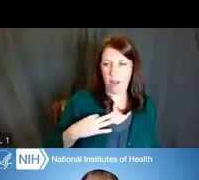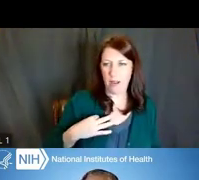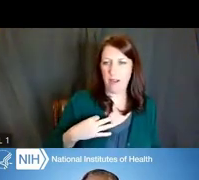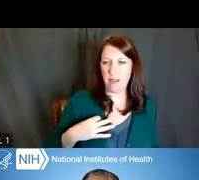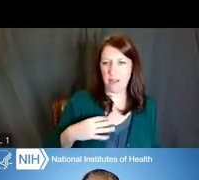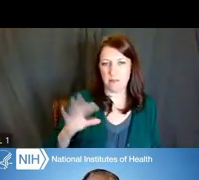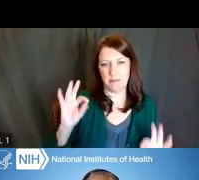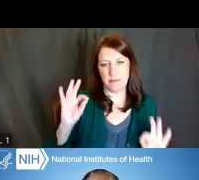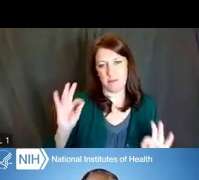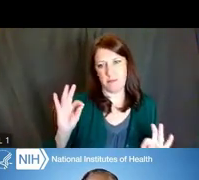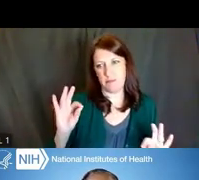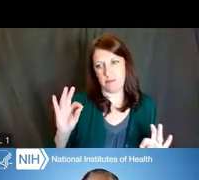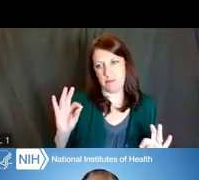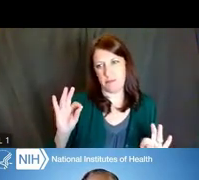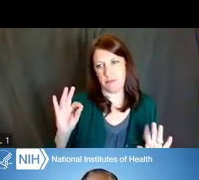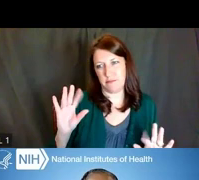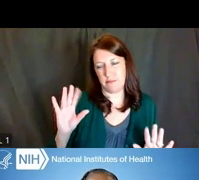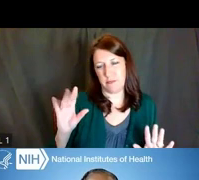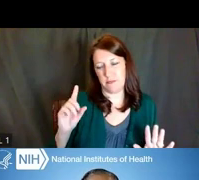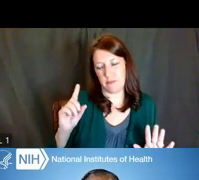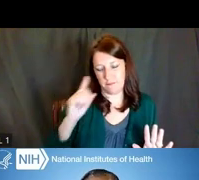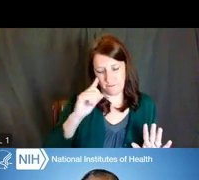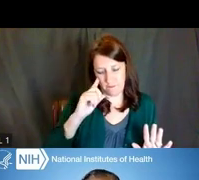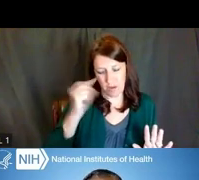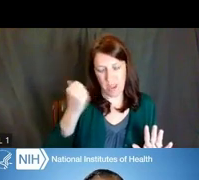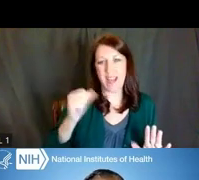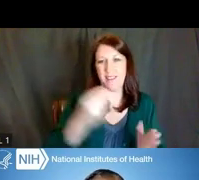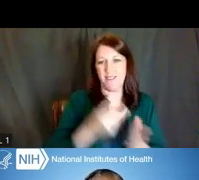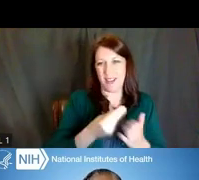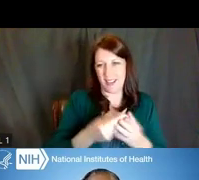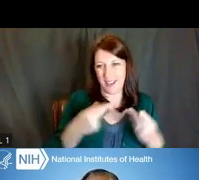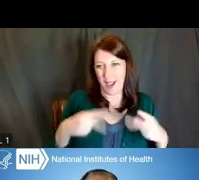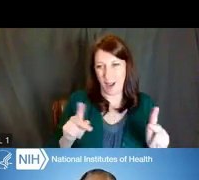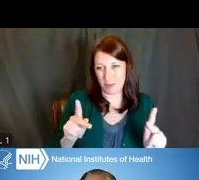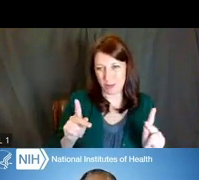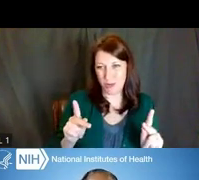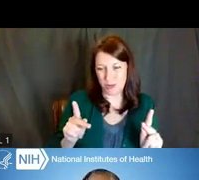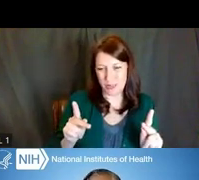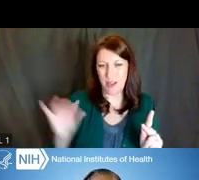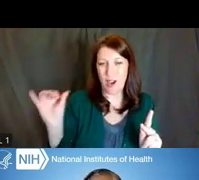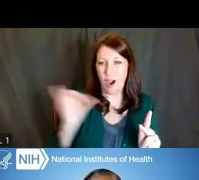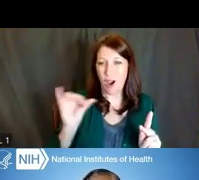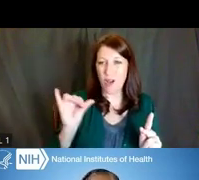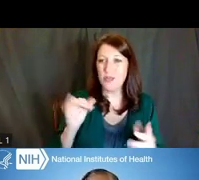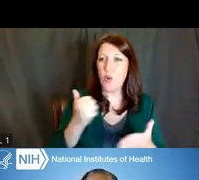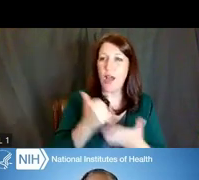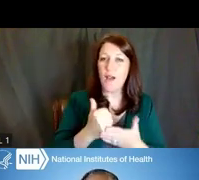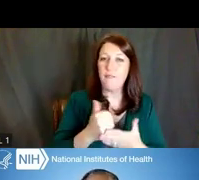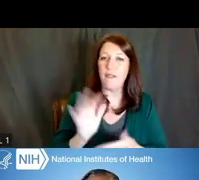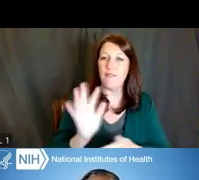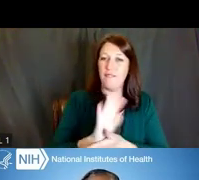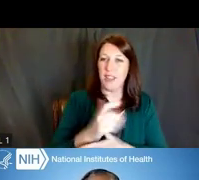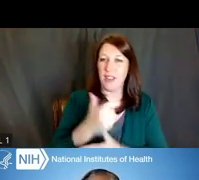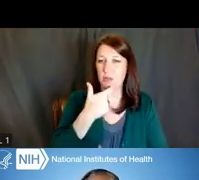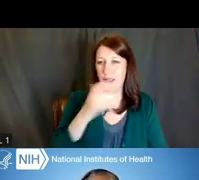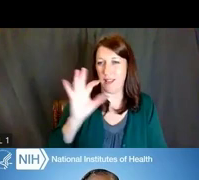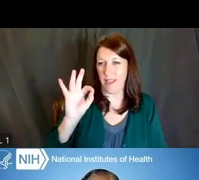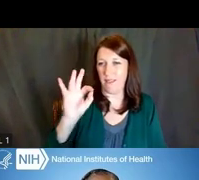I'm sorry, for any funding opportunity. There are also, again, helpful videos and FAQs on this site.